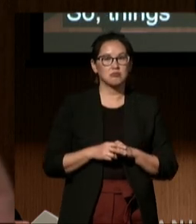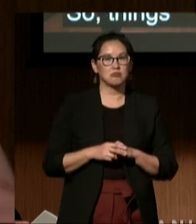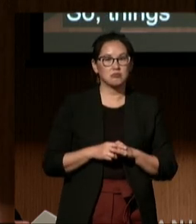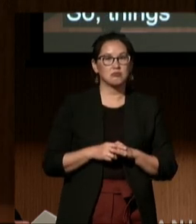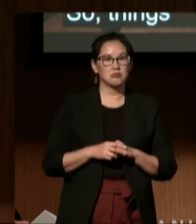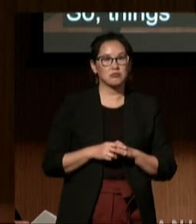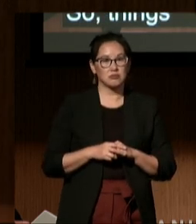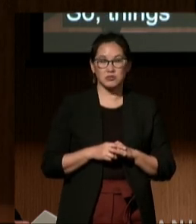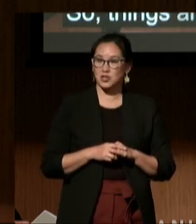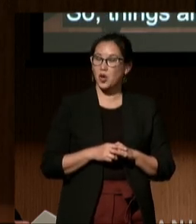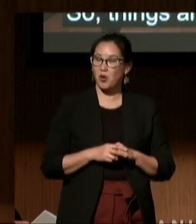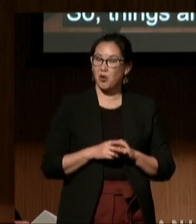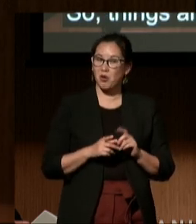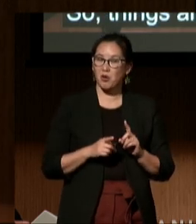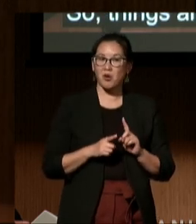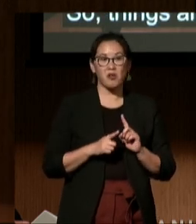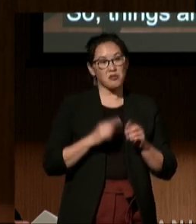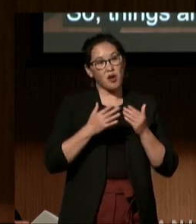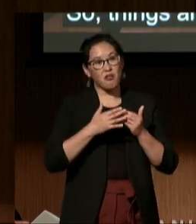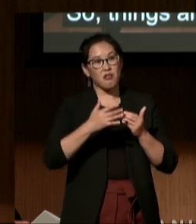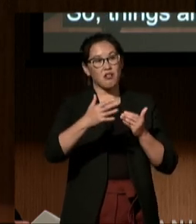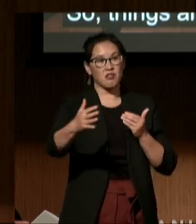For sure, they're definitely improving.